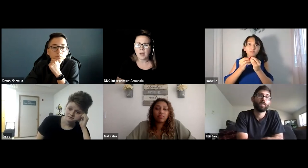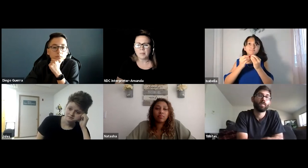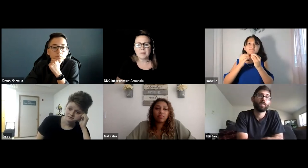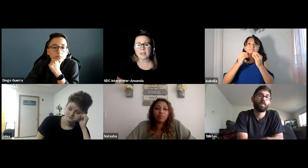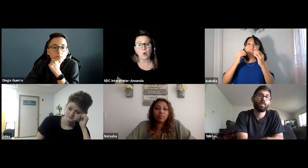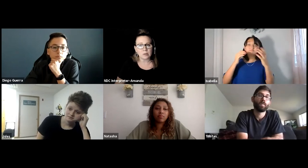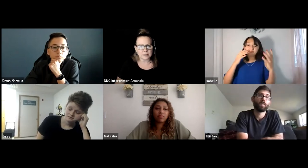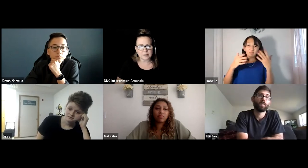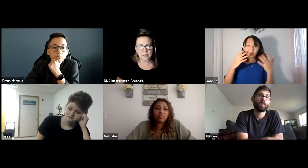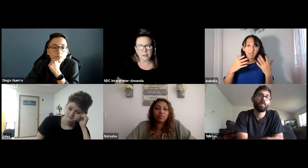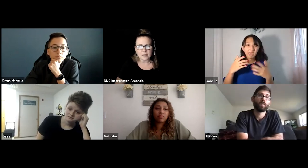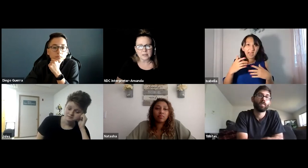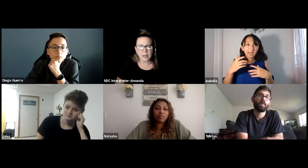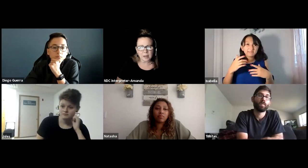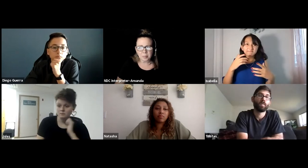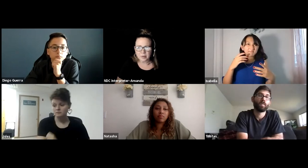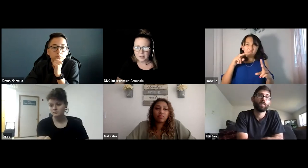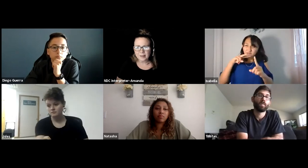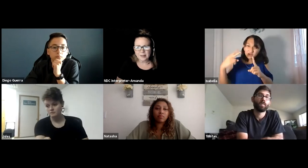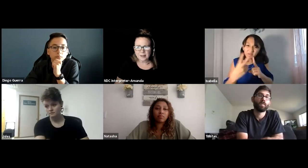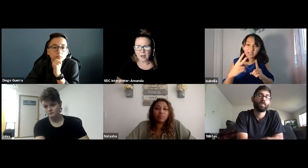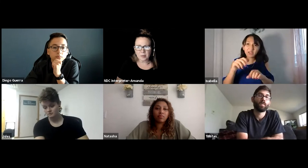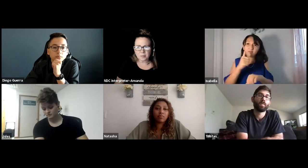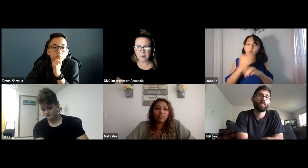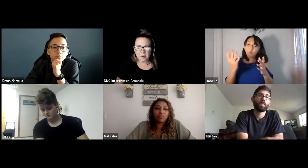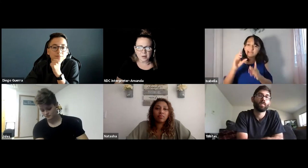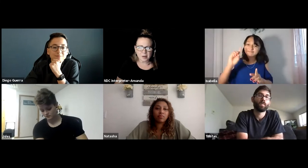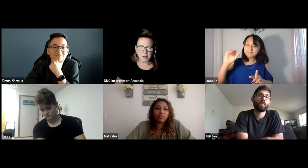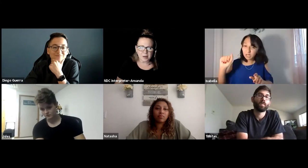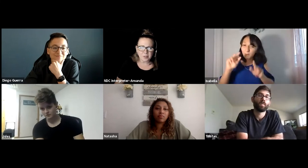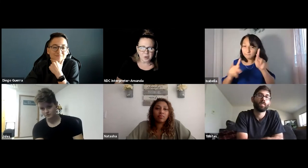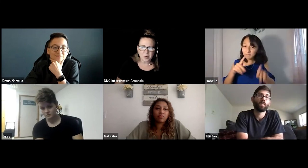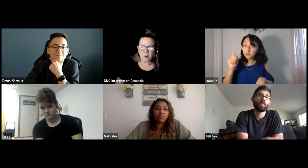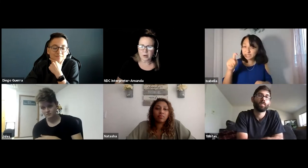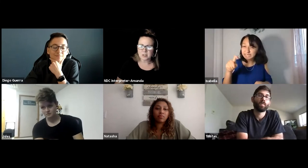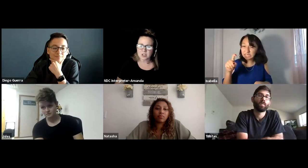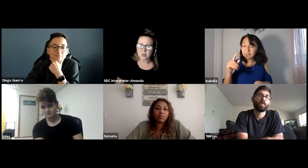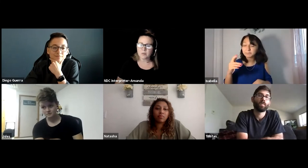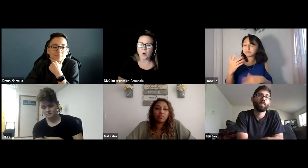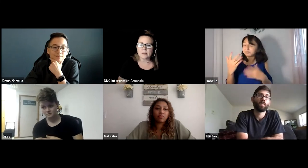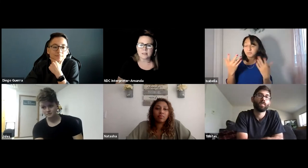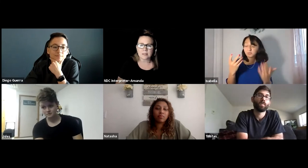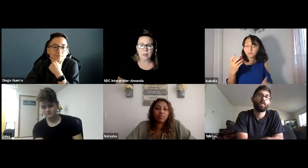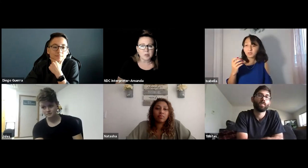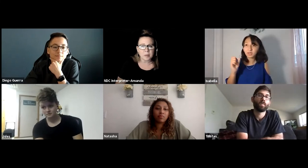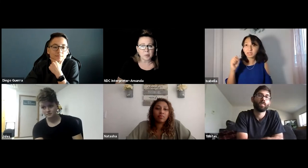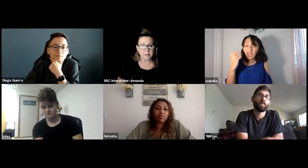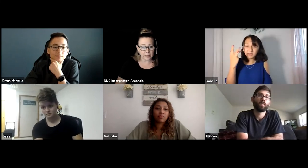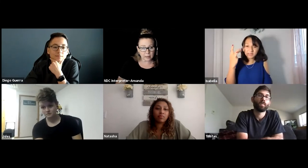maybe a holistic type view or approach in terms of what disabled people need,